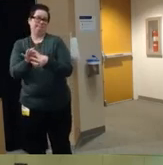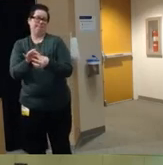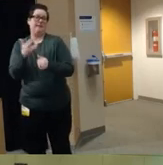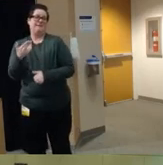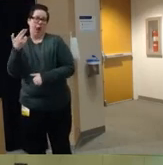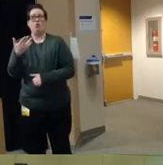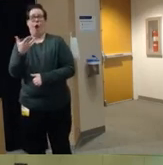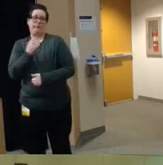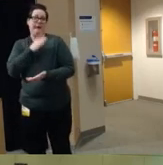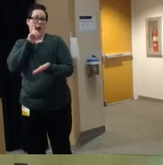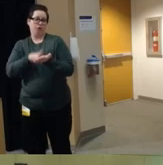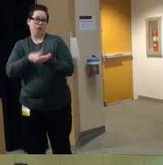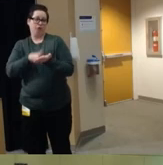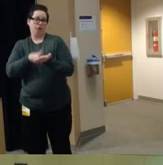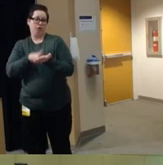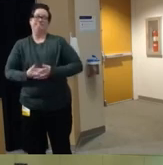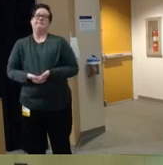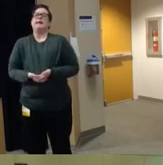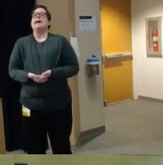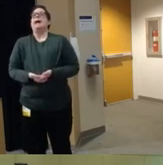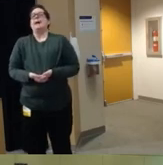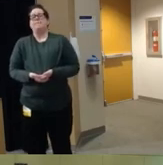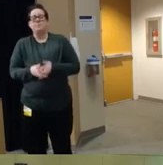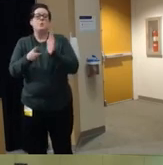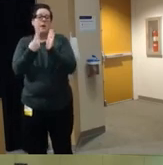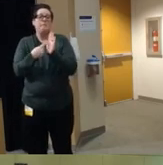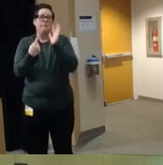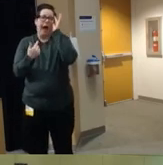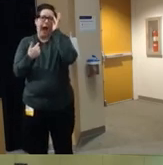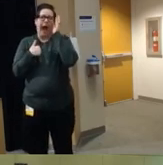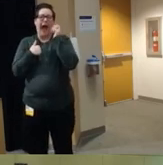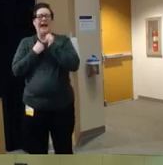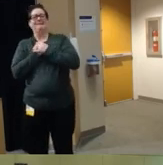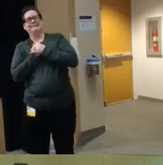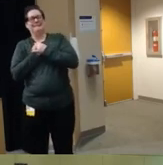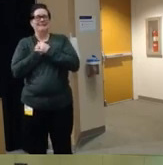and the advocacy work that I do um so sometimes I hesitate to share these messages but I think